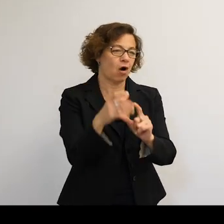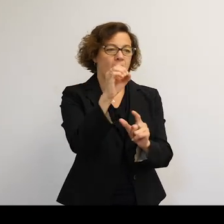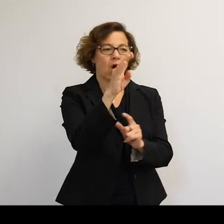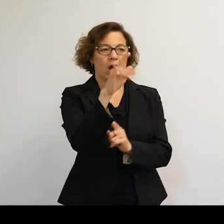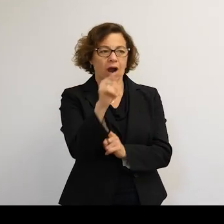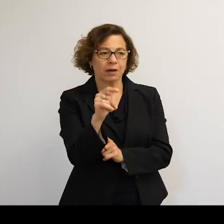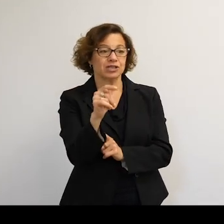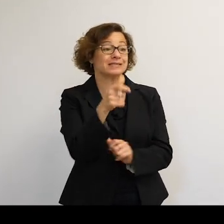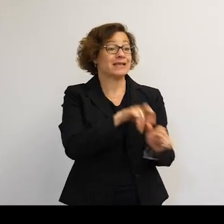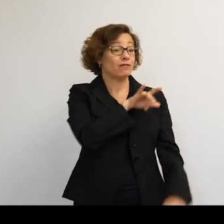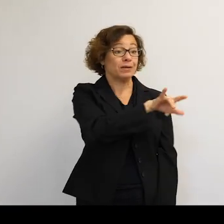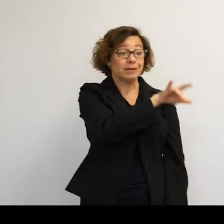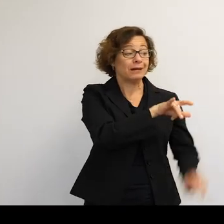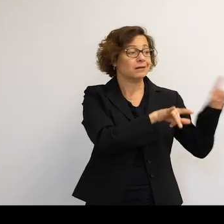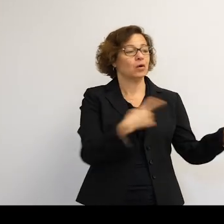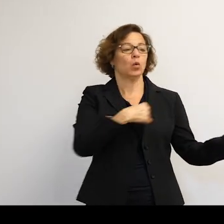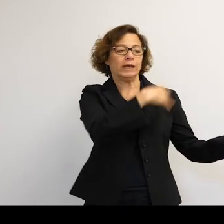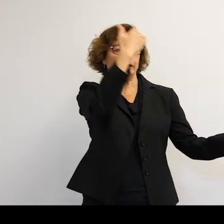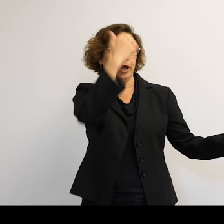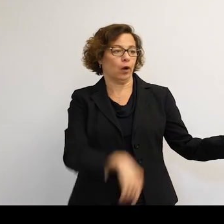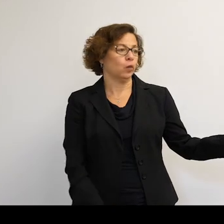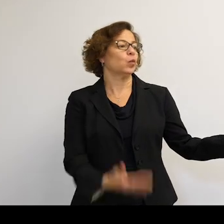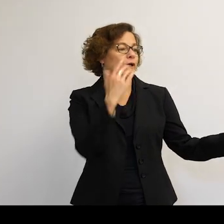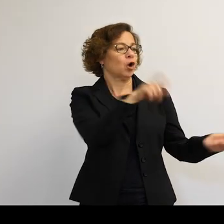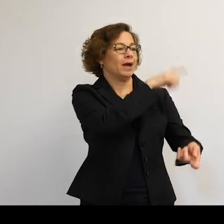Every plane in the sky beams out its location